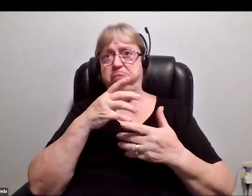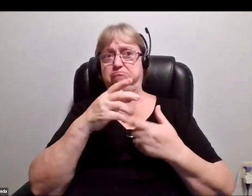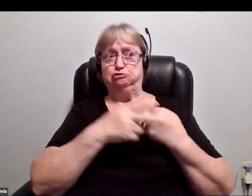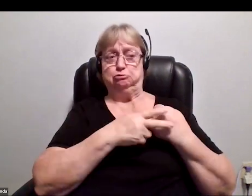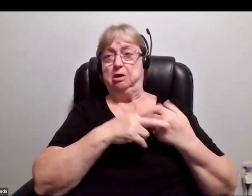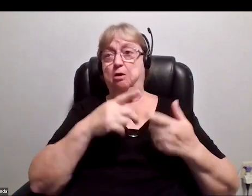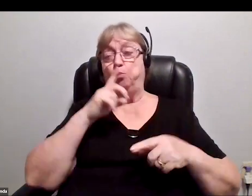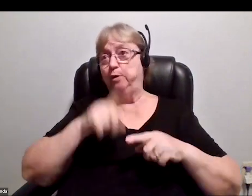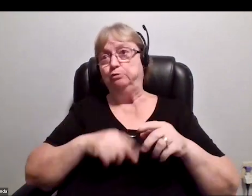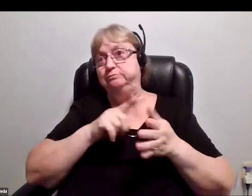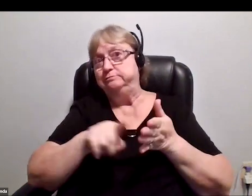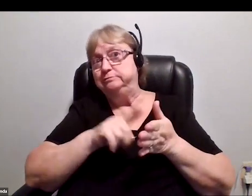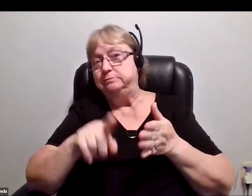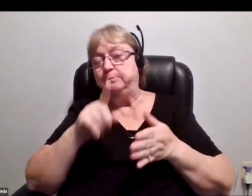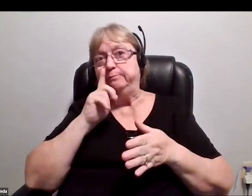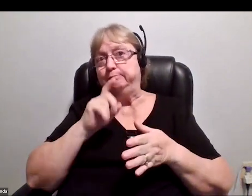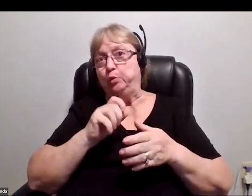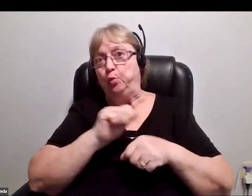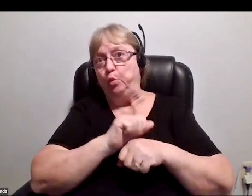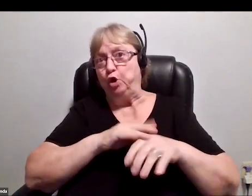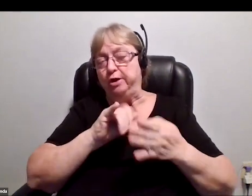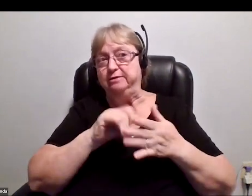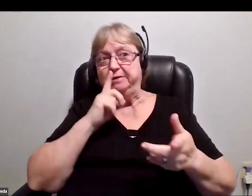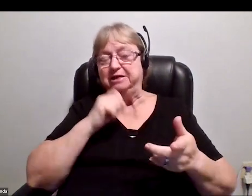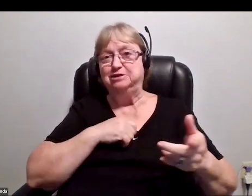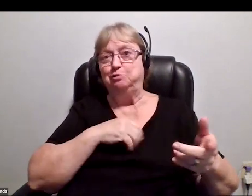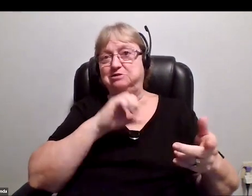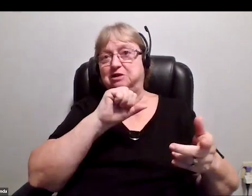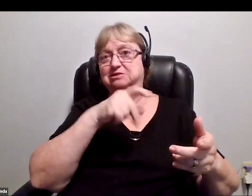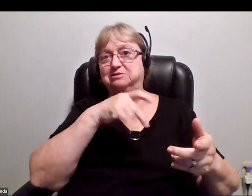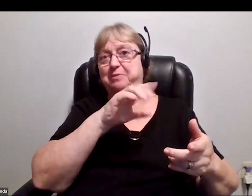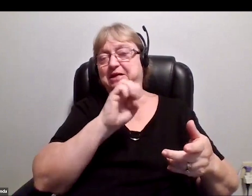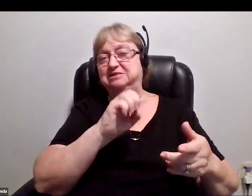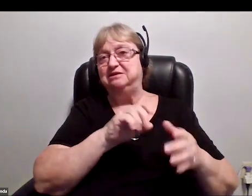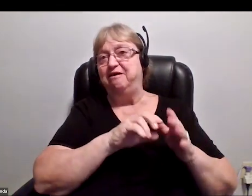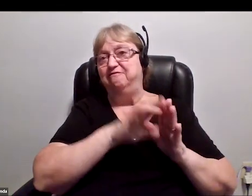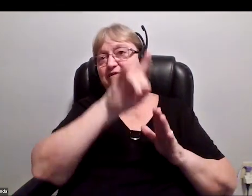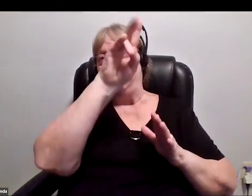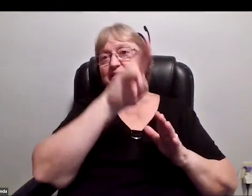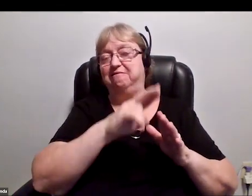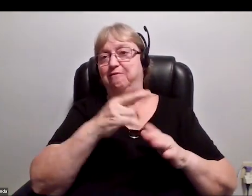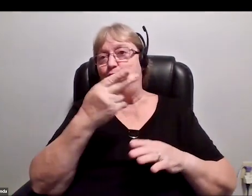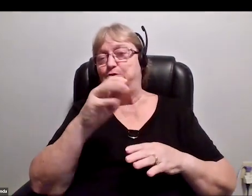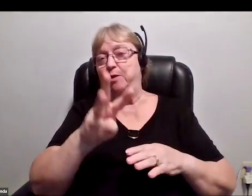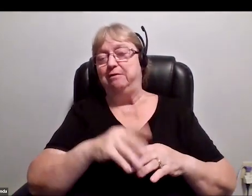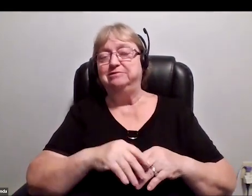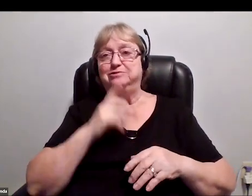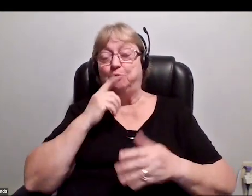because there was spaceflight hardware. We went back to Best Buy [chuckles] and bought three more. I believe that the three phones are still